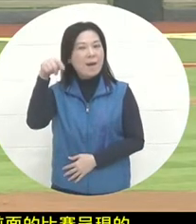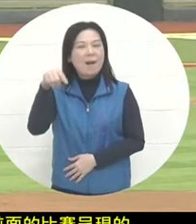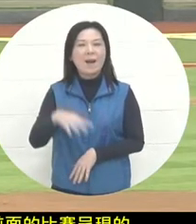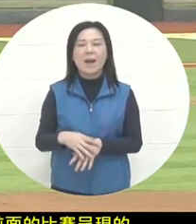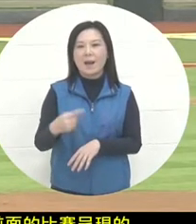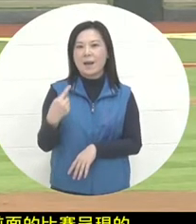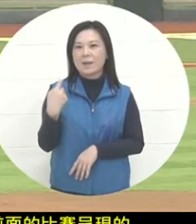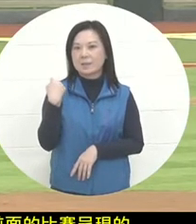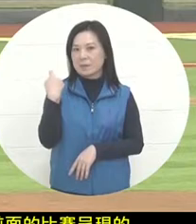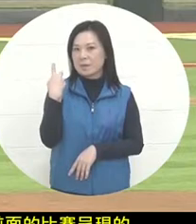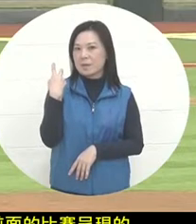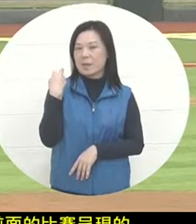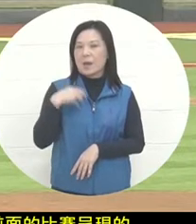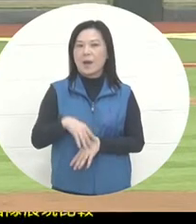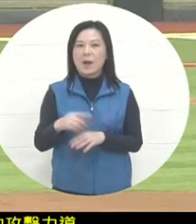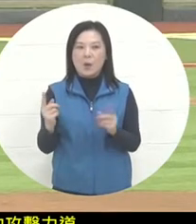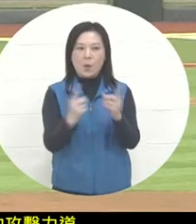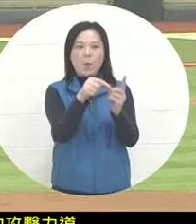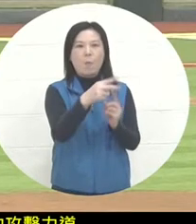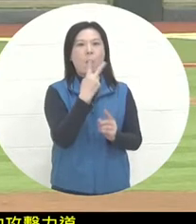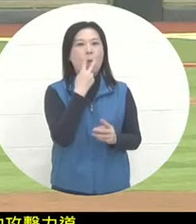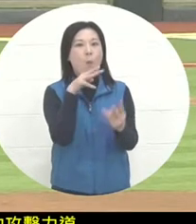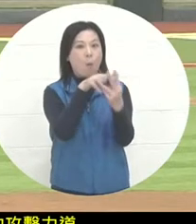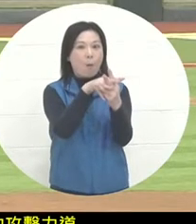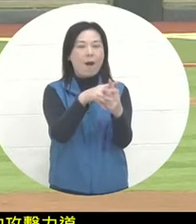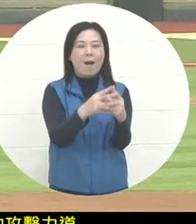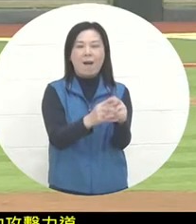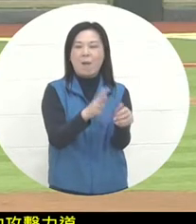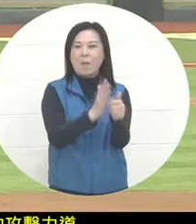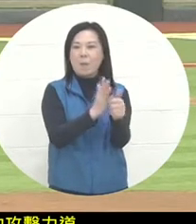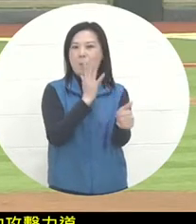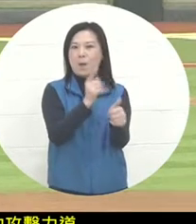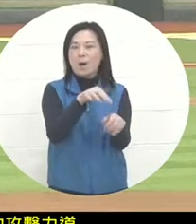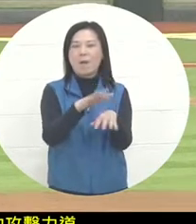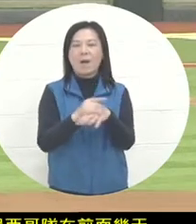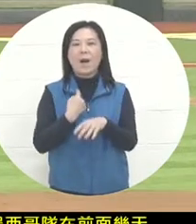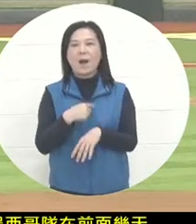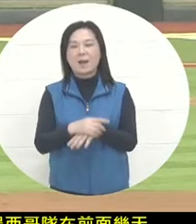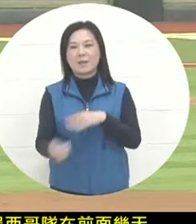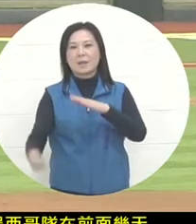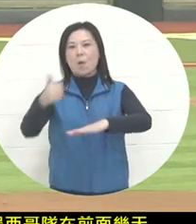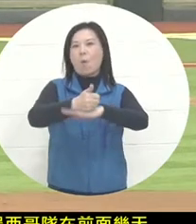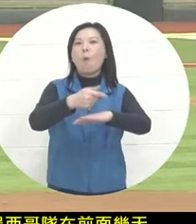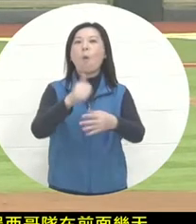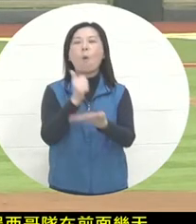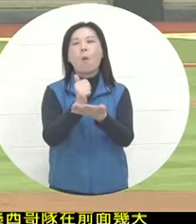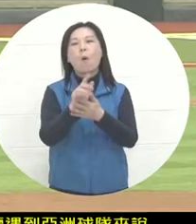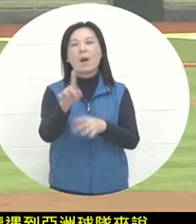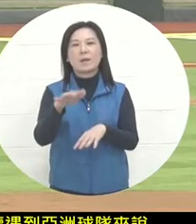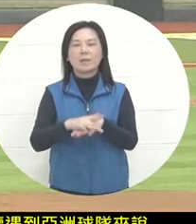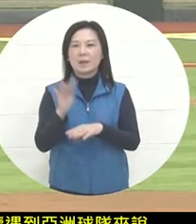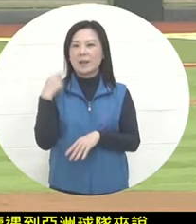in the previous few days. As for the teams in Asia, they all have some opportunities to join the league , but the company's teamwork is a bit more difficult.